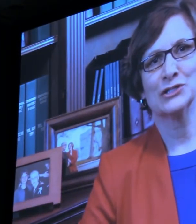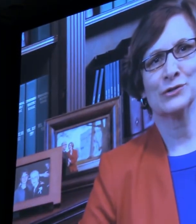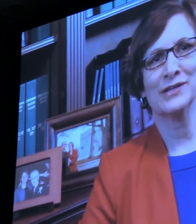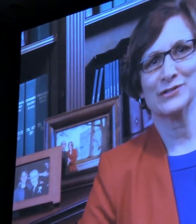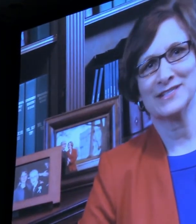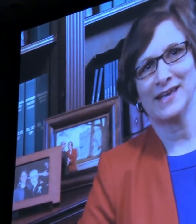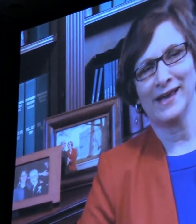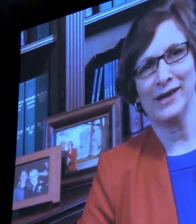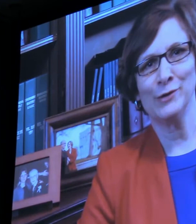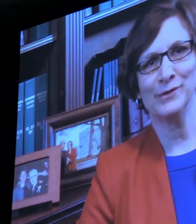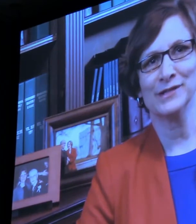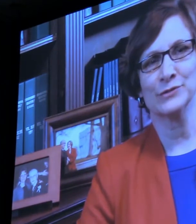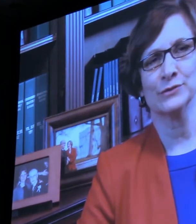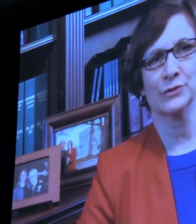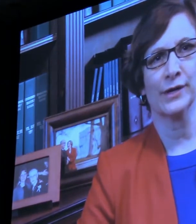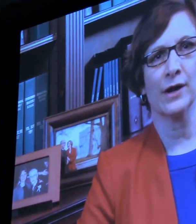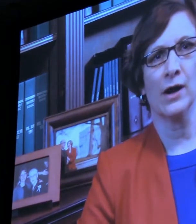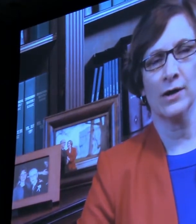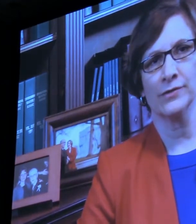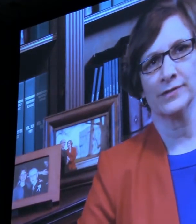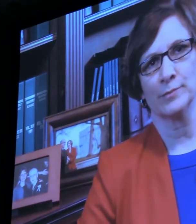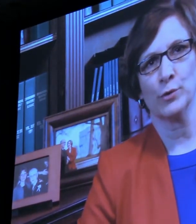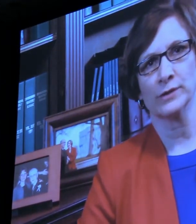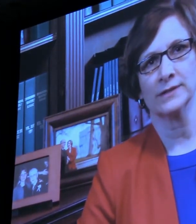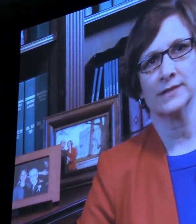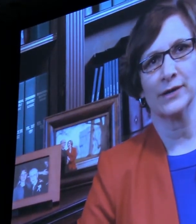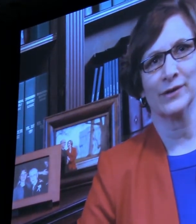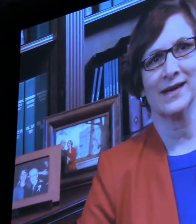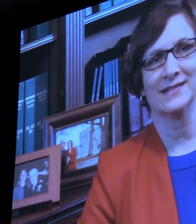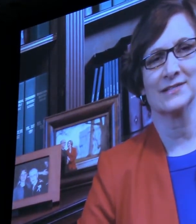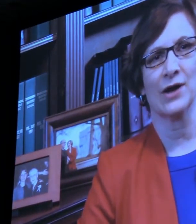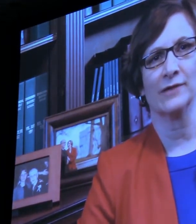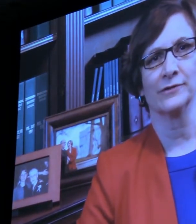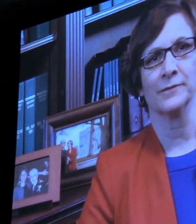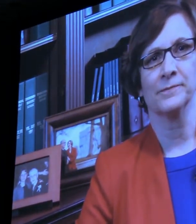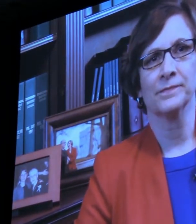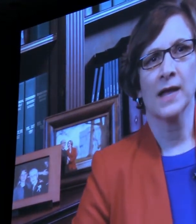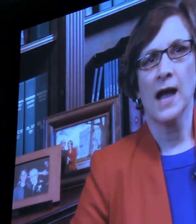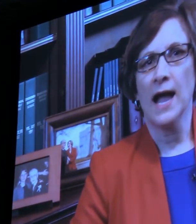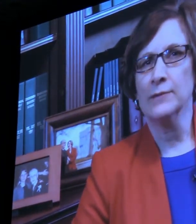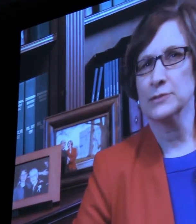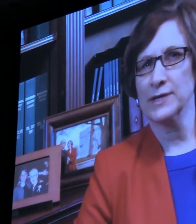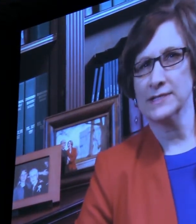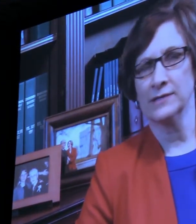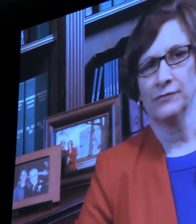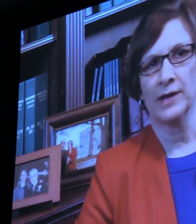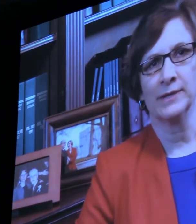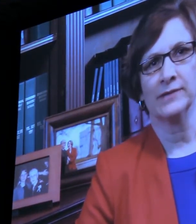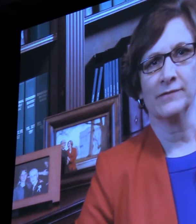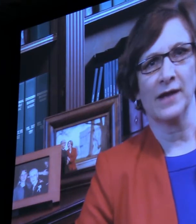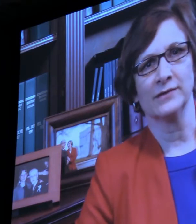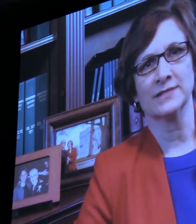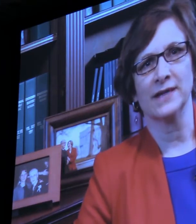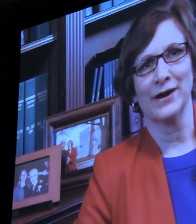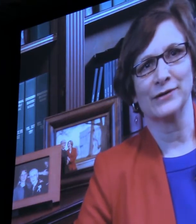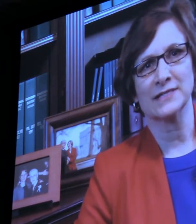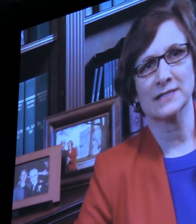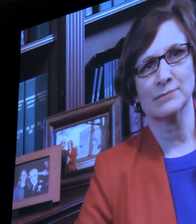During your stay, I hope you get to enjoy all that the Portland area has to offer. I was raised in a family that values the arts.